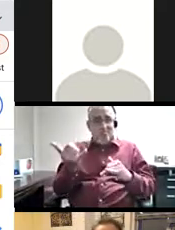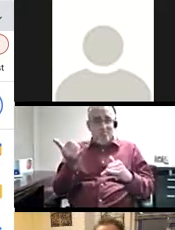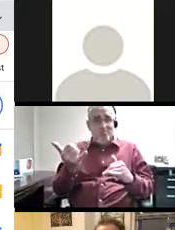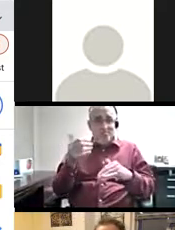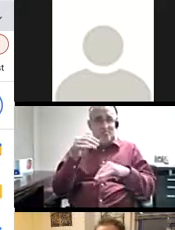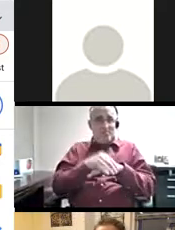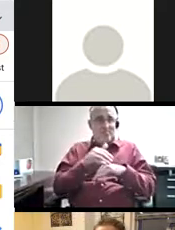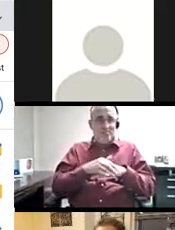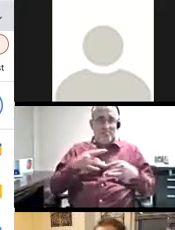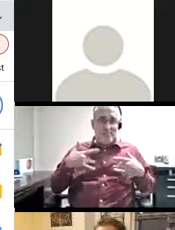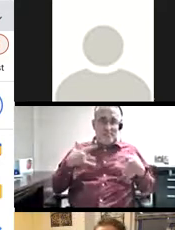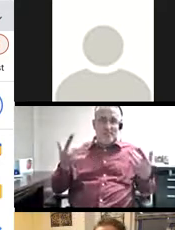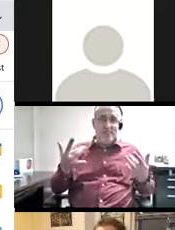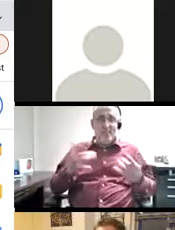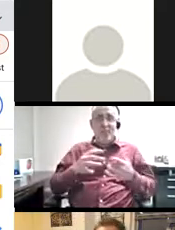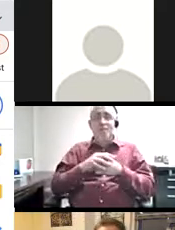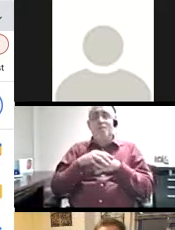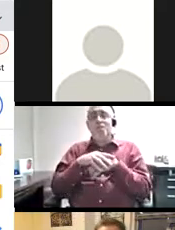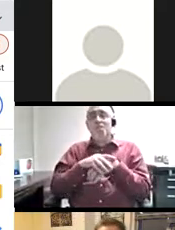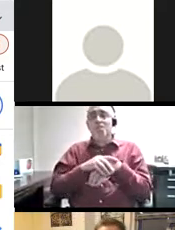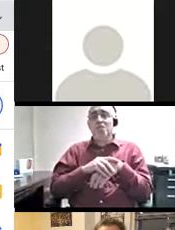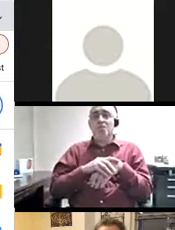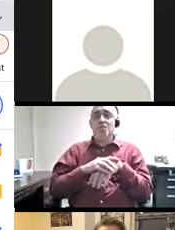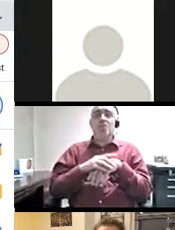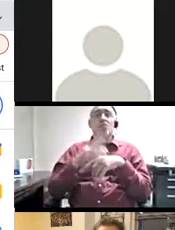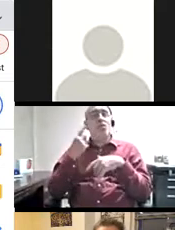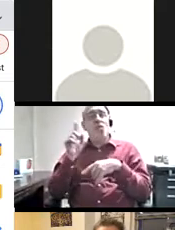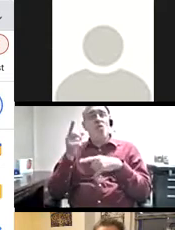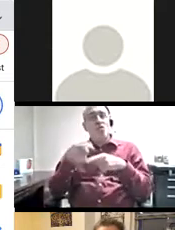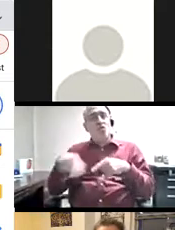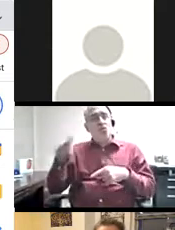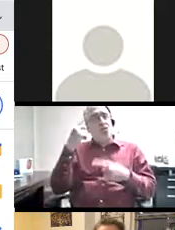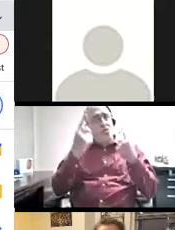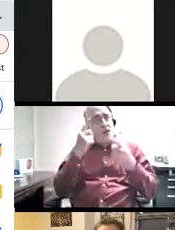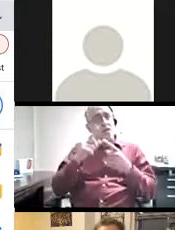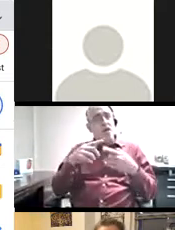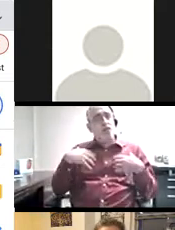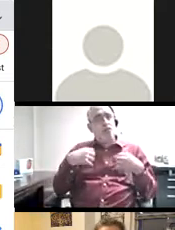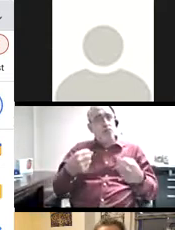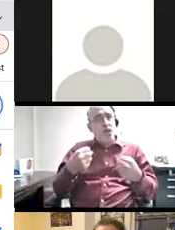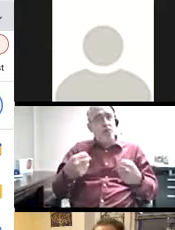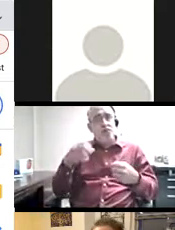together, for this beautiful event and creating this space for all of us to think about bravery